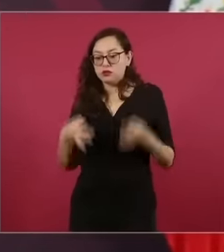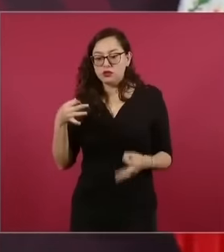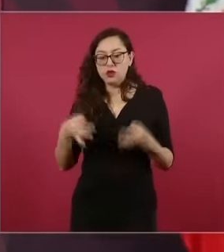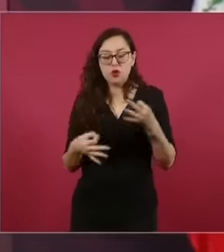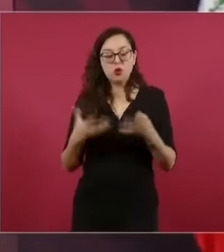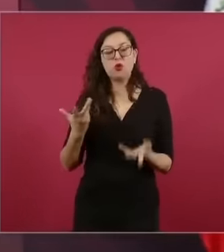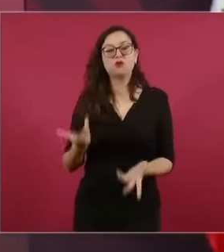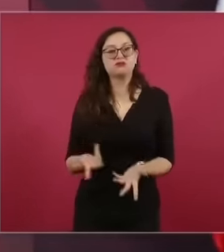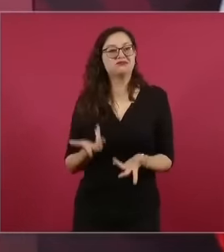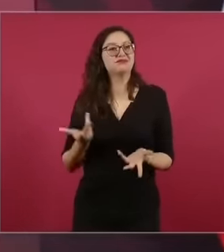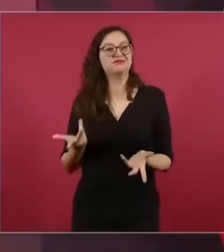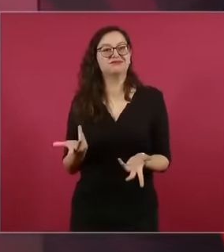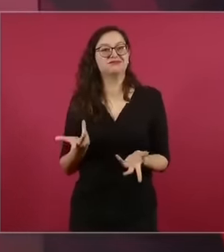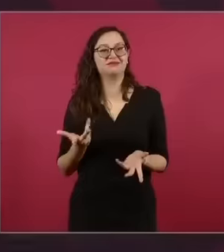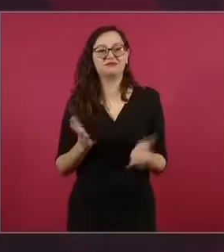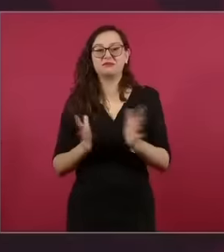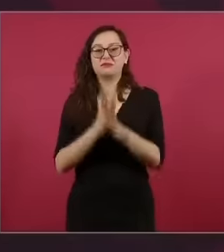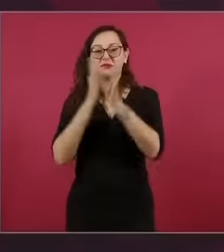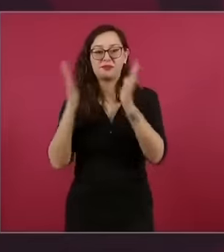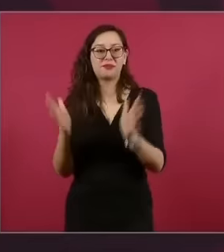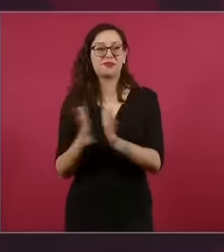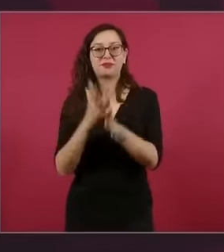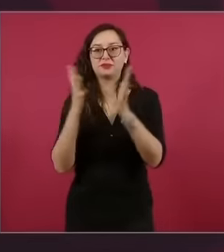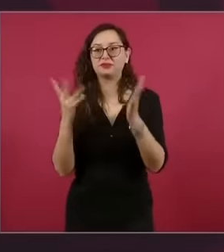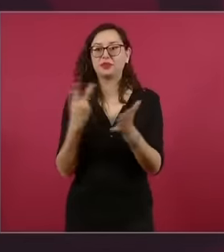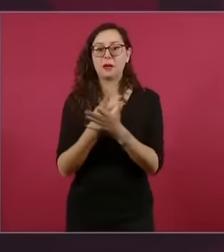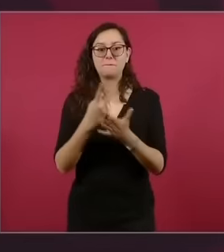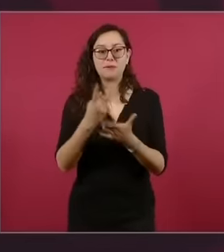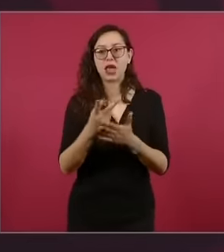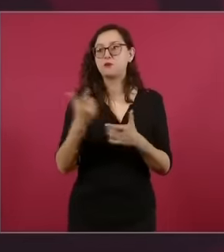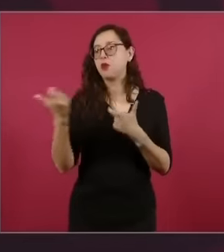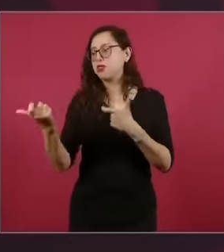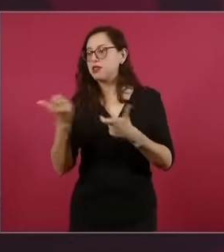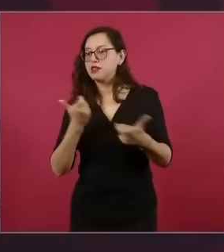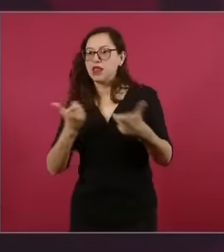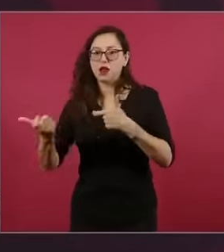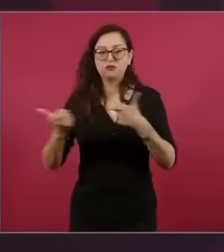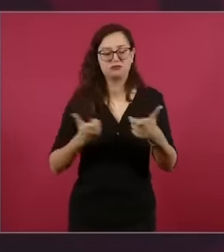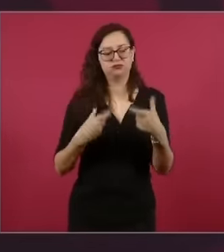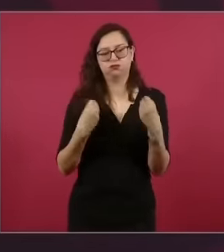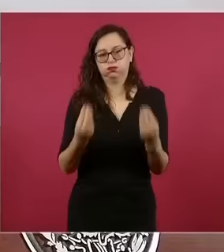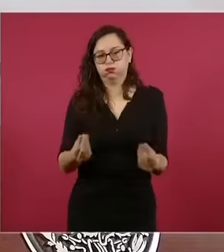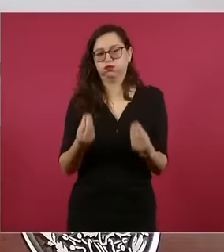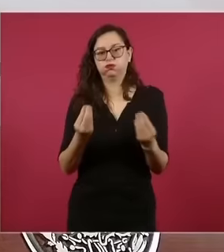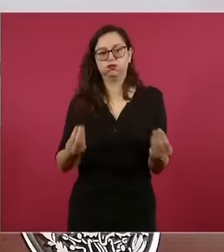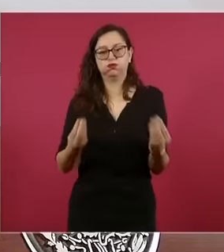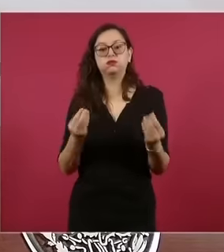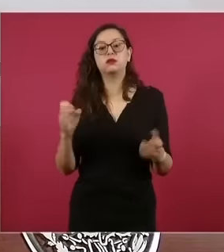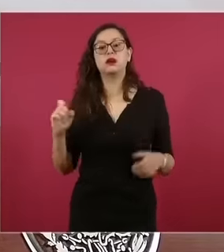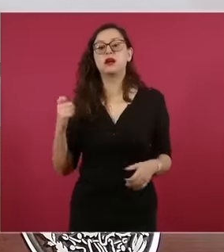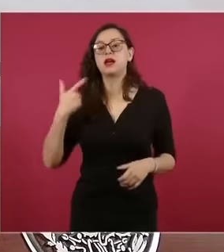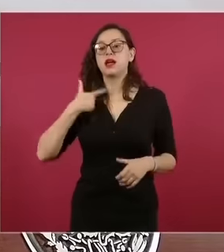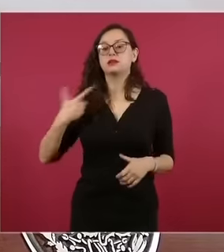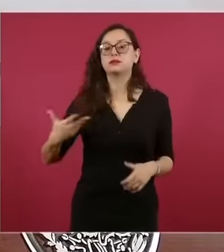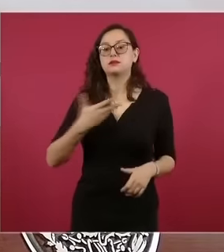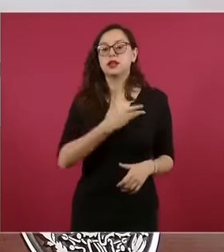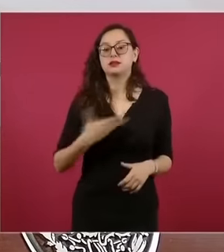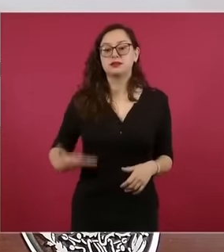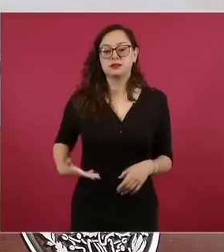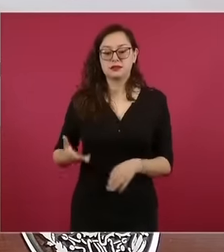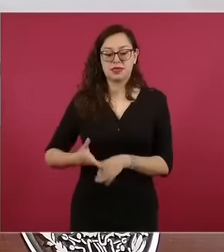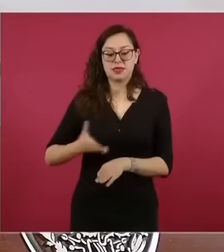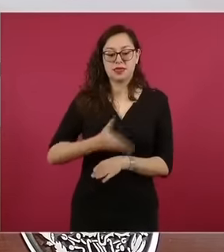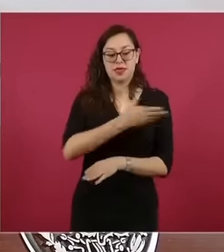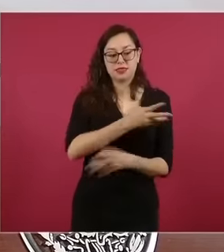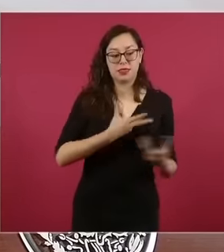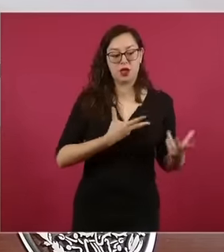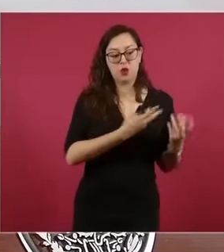and of course they were very close to the presidents when